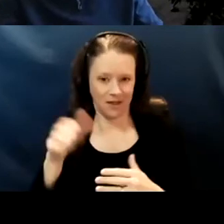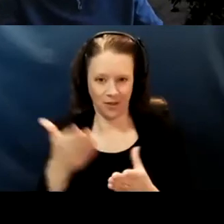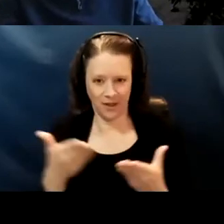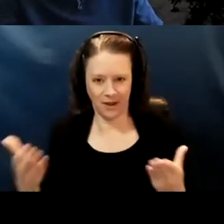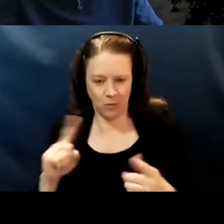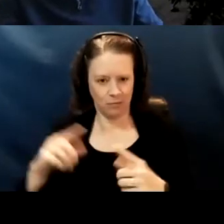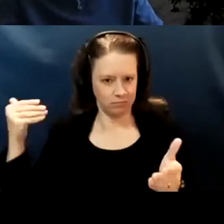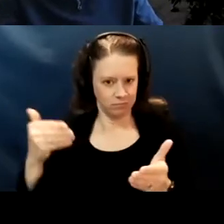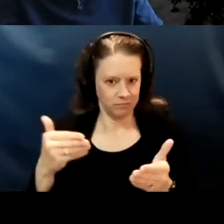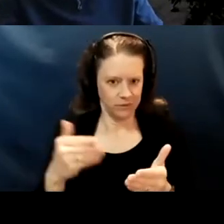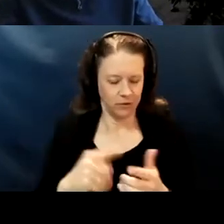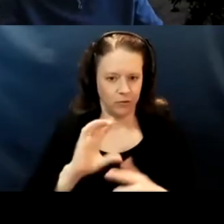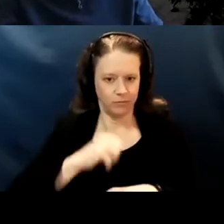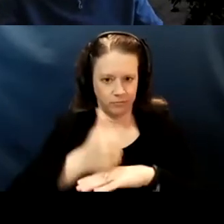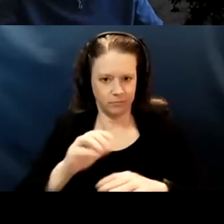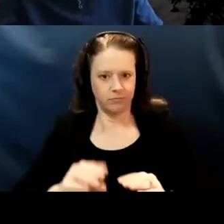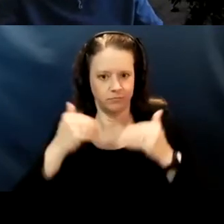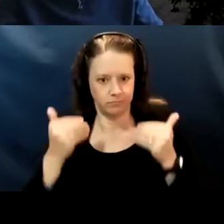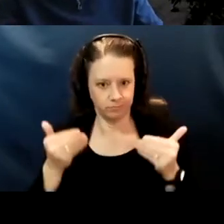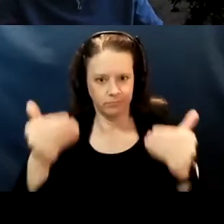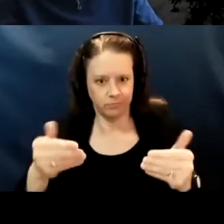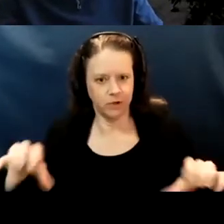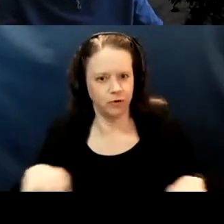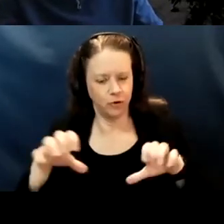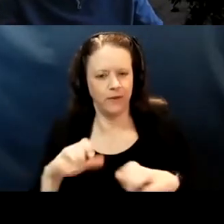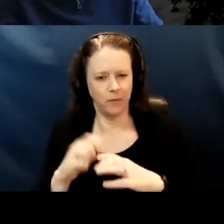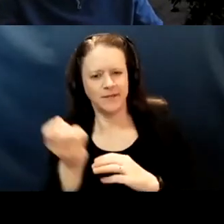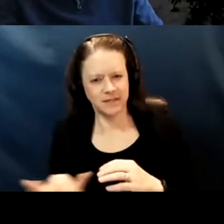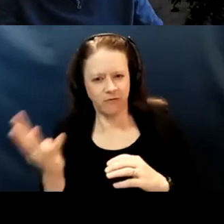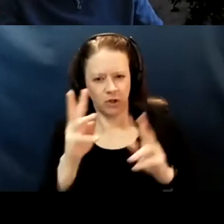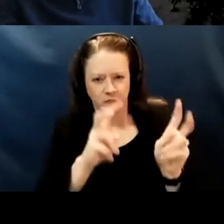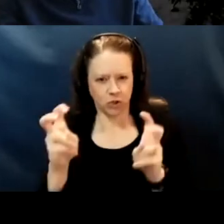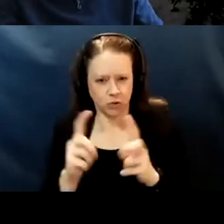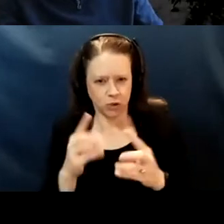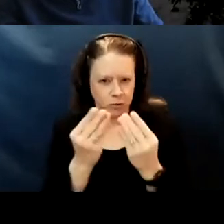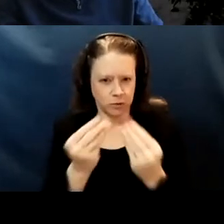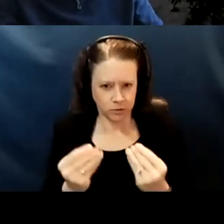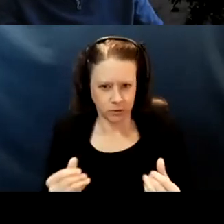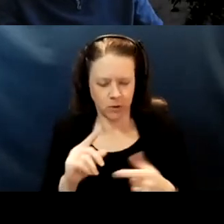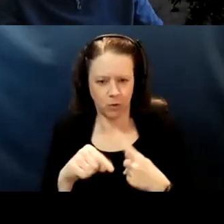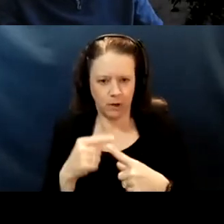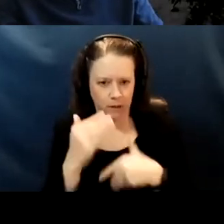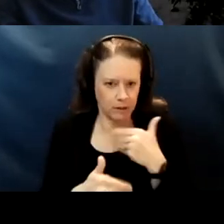there will be a number of issues as we, as we kind of work through the product and work through the process.